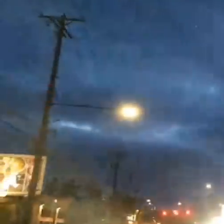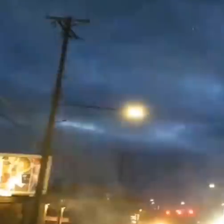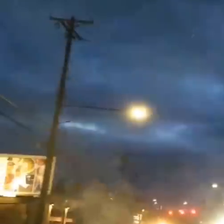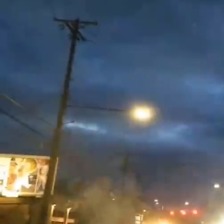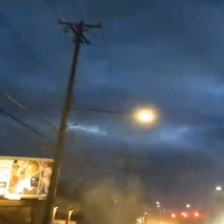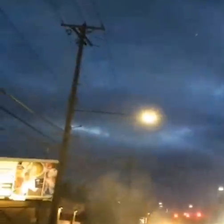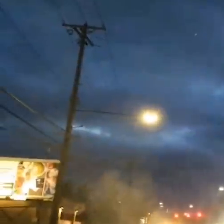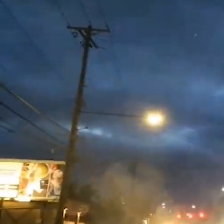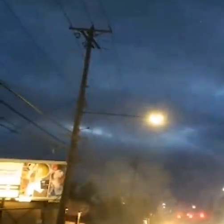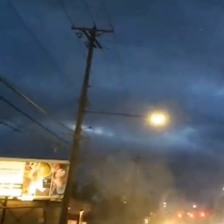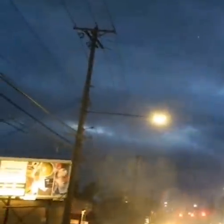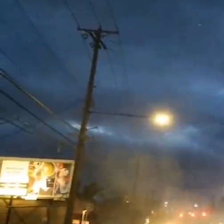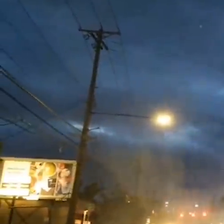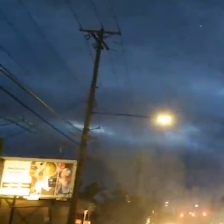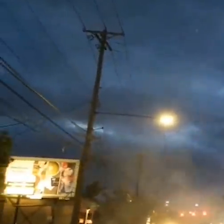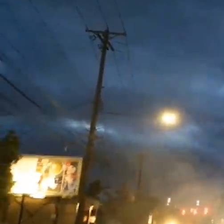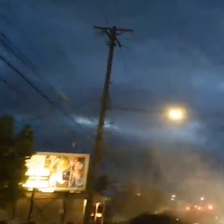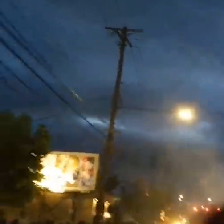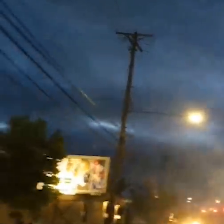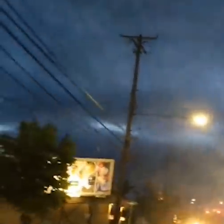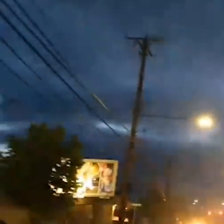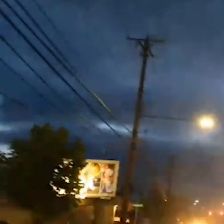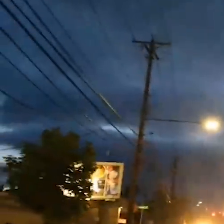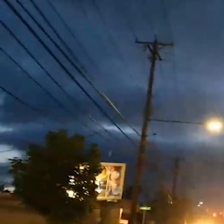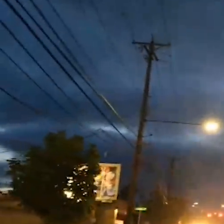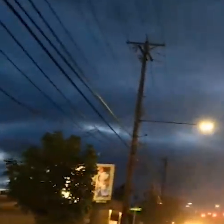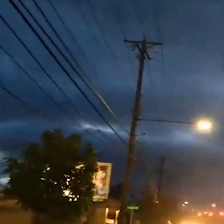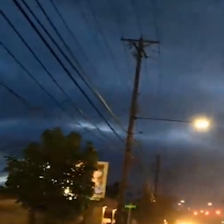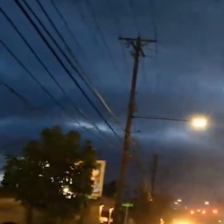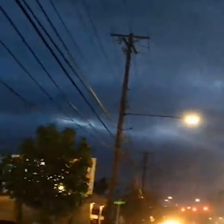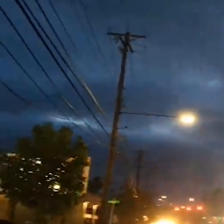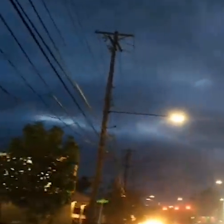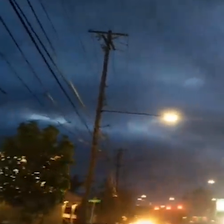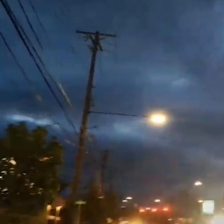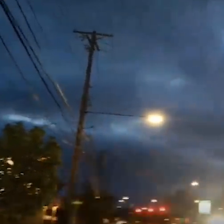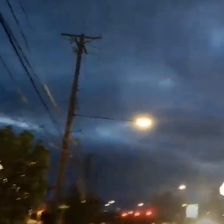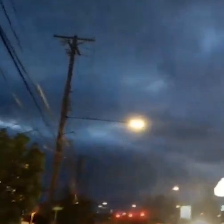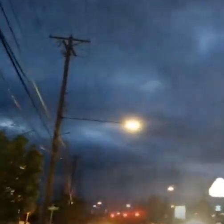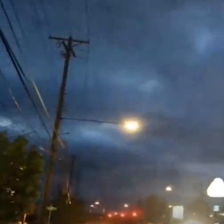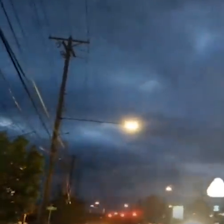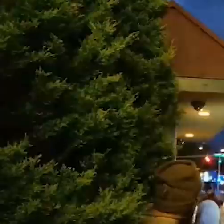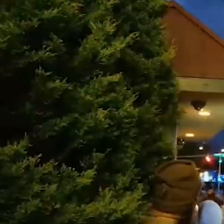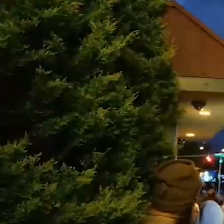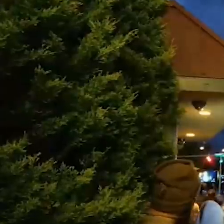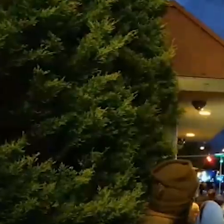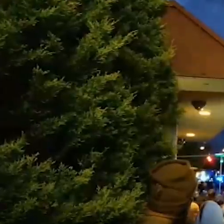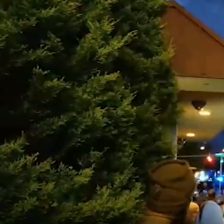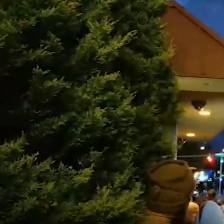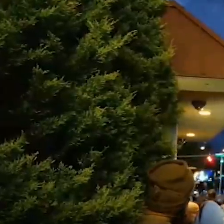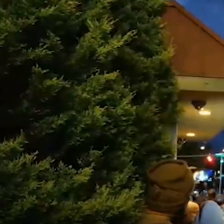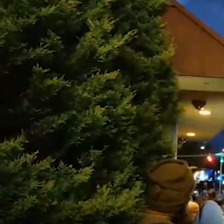in this area is a couple of things, one of which is fire because this is a